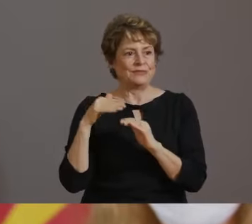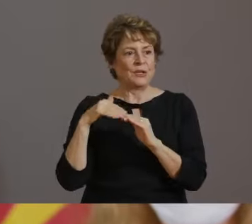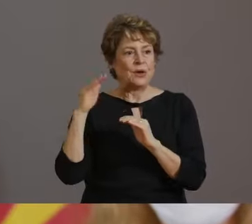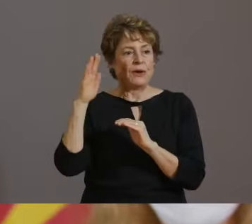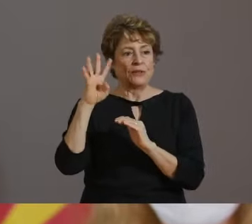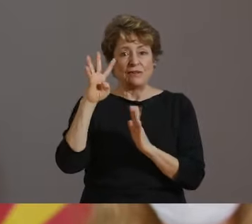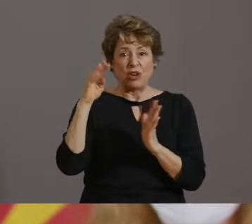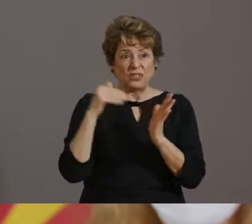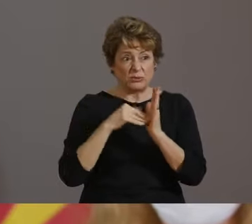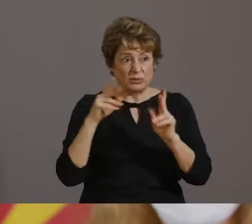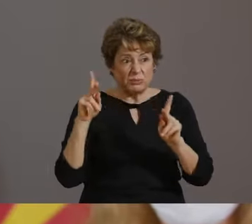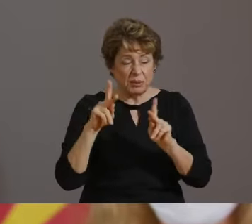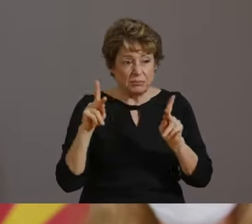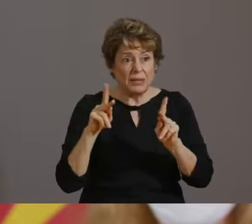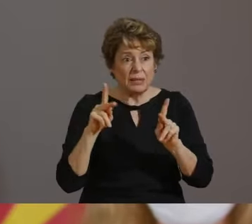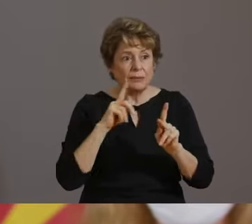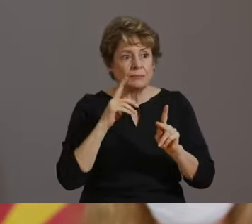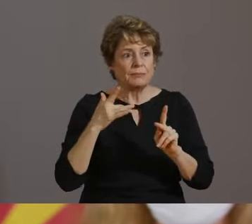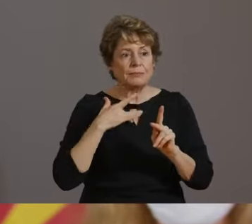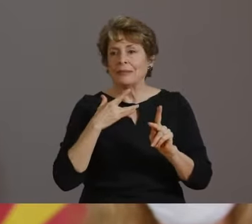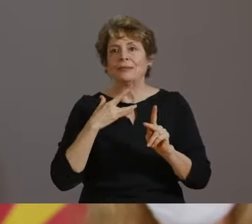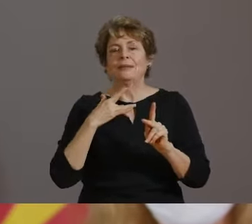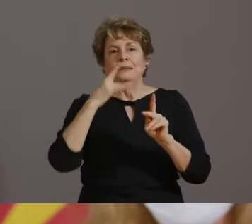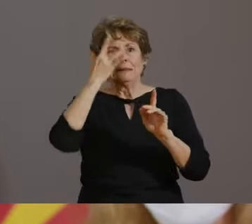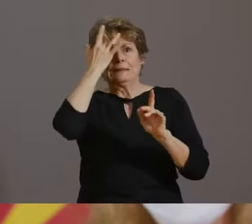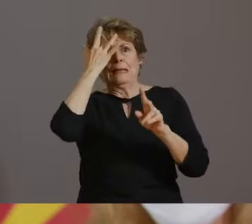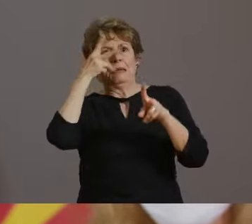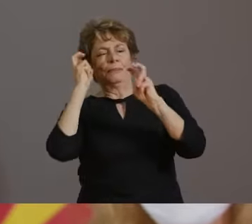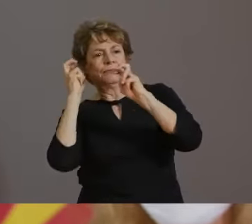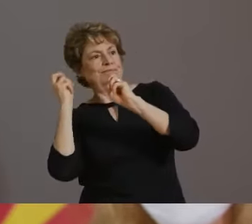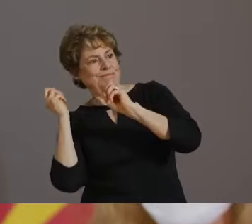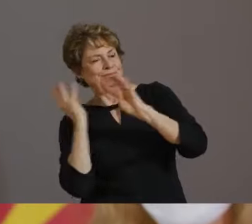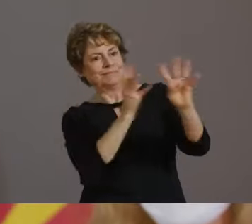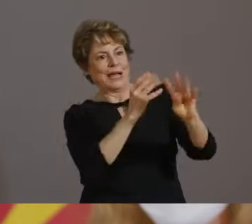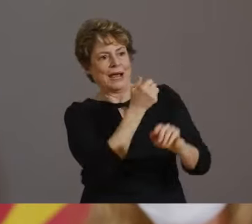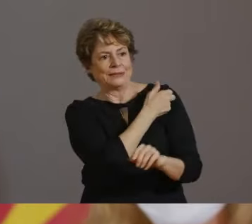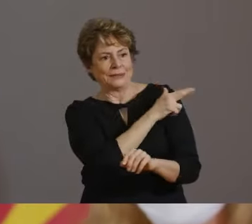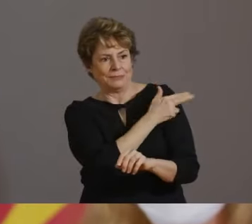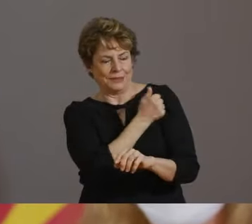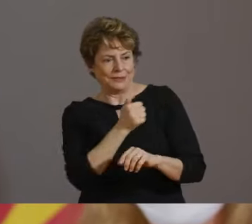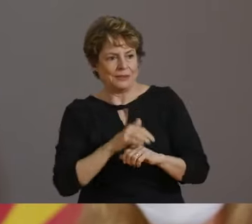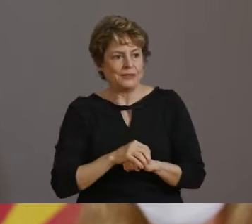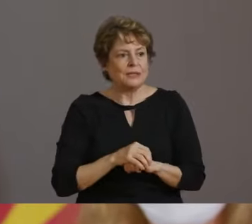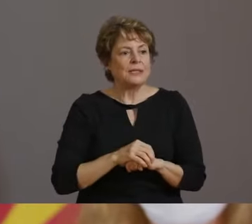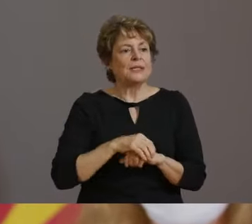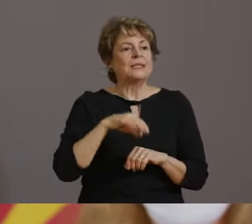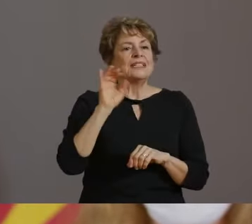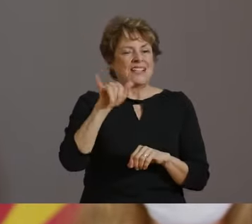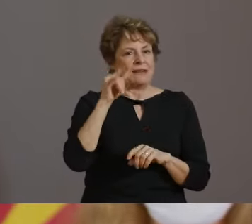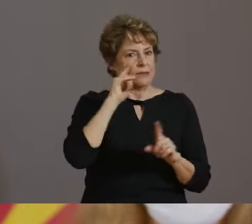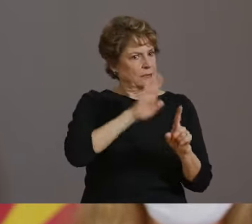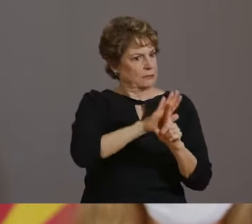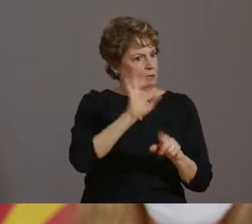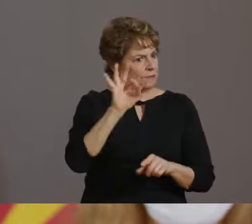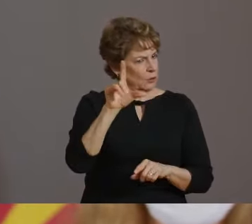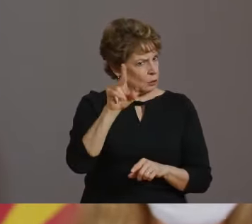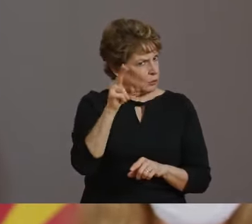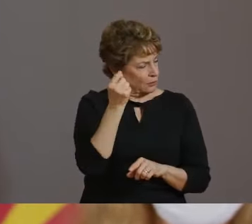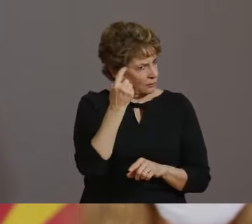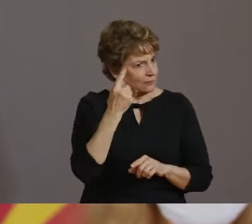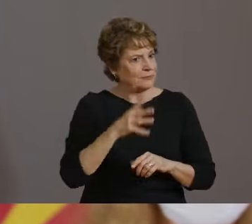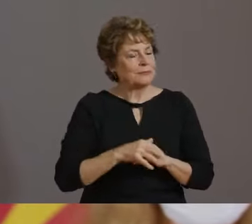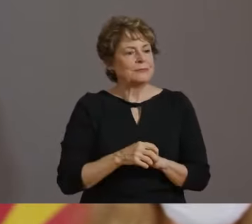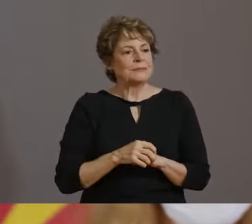AND TRAGICALLY, IN OUR STATE ABOUT 700 PEOPLE DIE FROM THE FLU EACH YEAR.